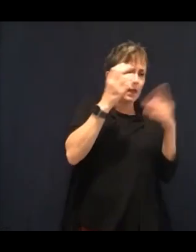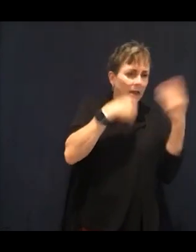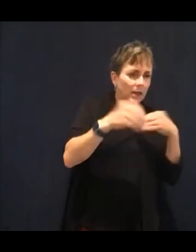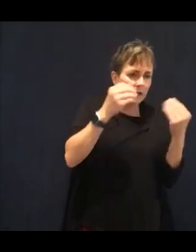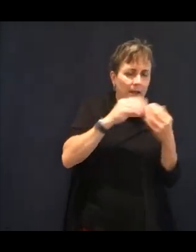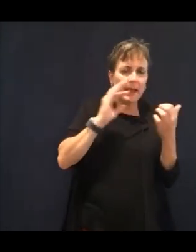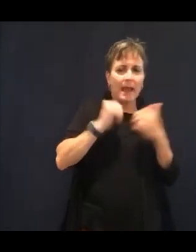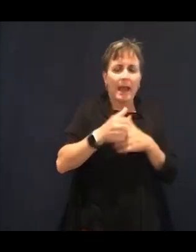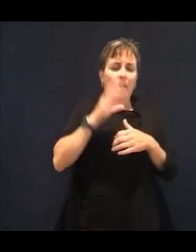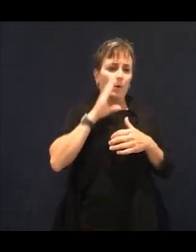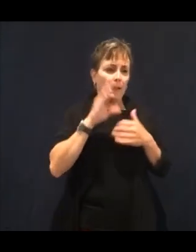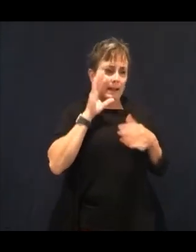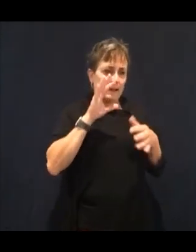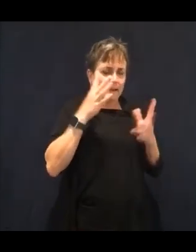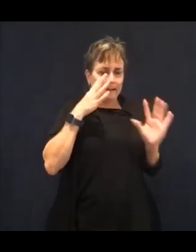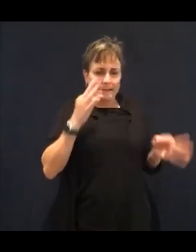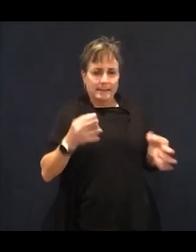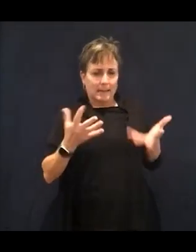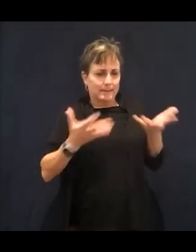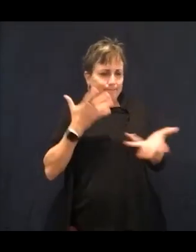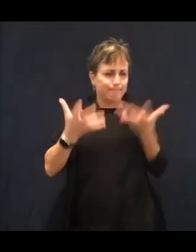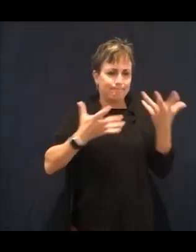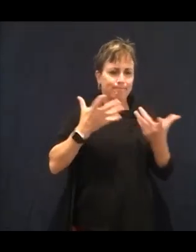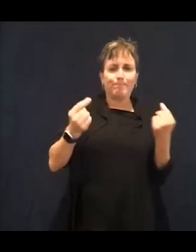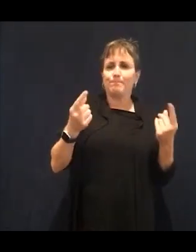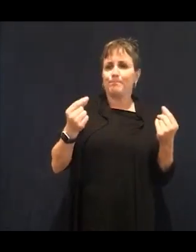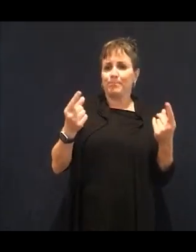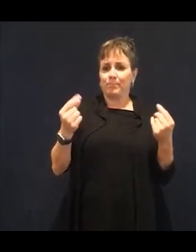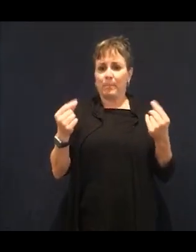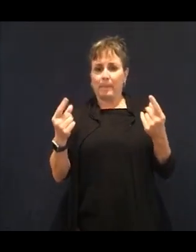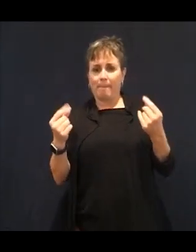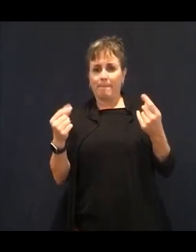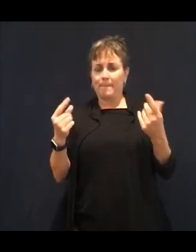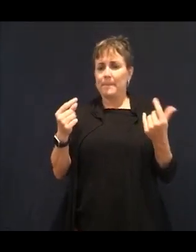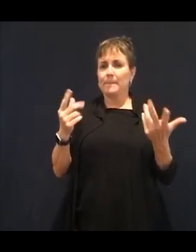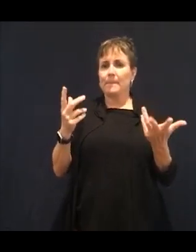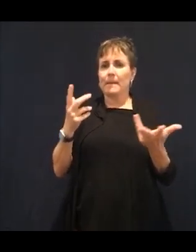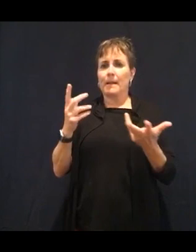loss. So the good news is that when we stay on top